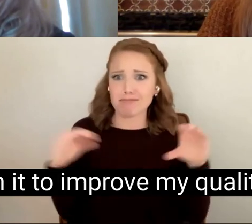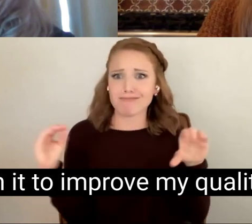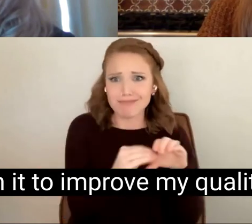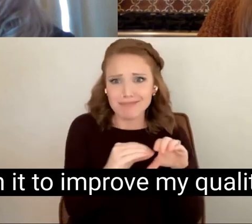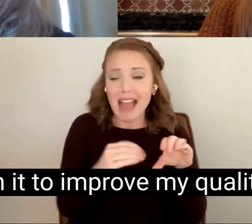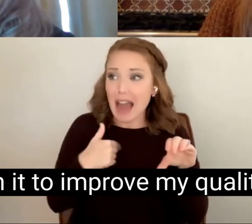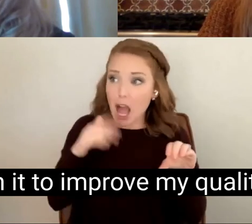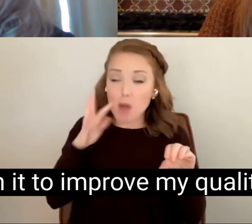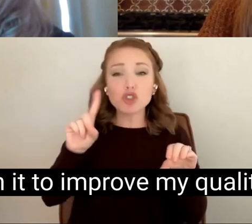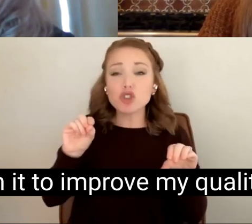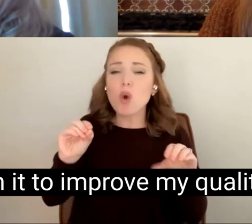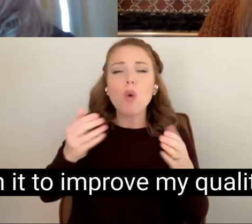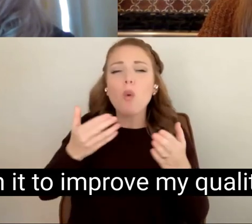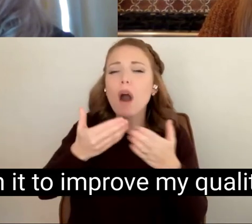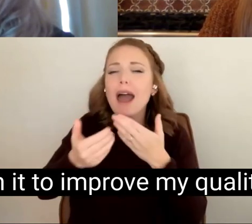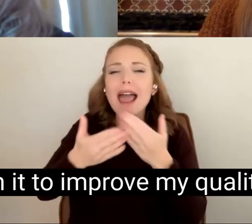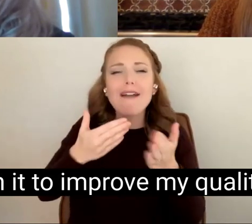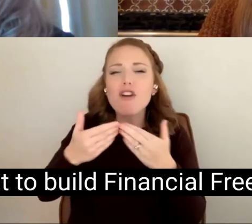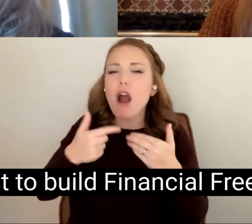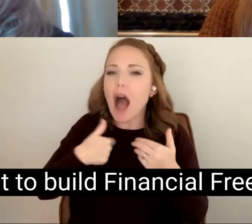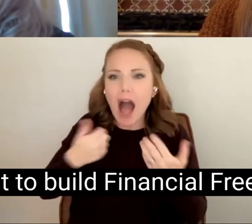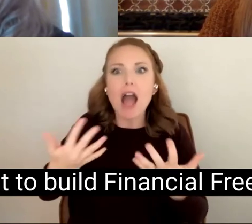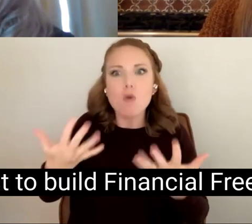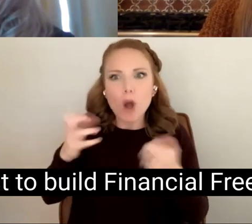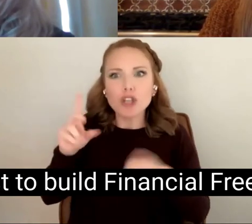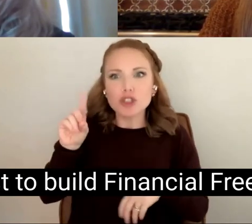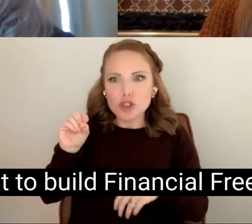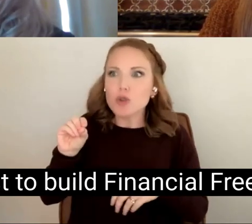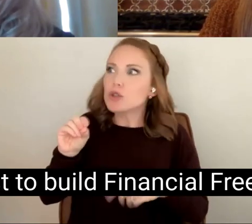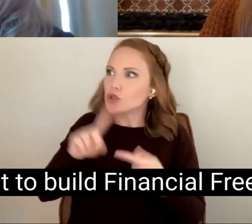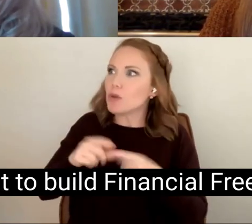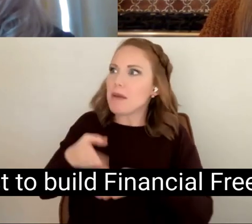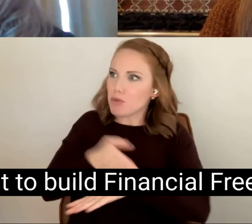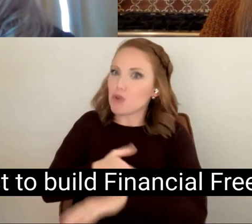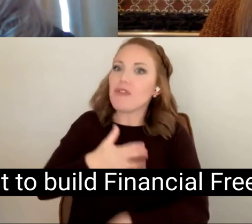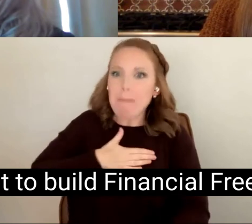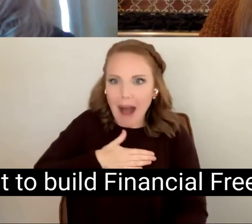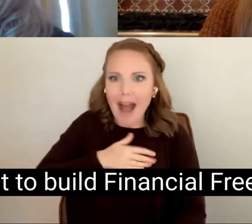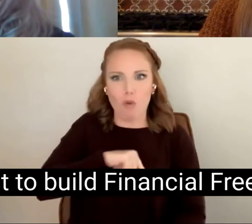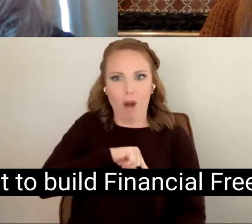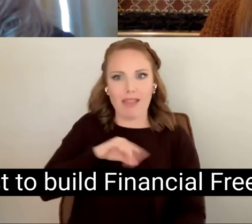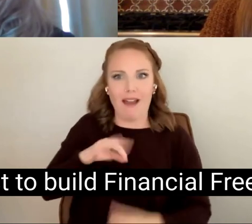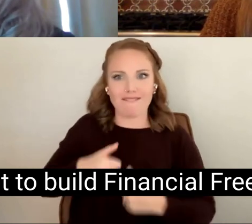want with it to improve my quality of life and just to build Financial Freedom.